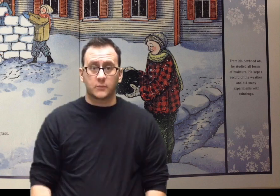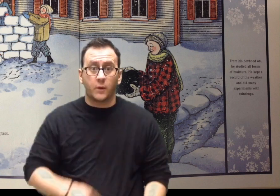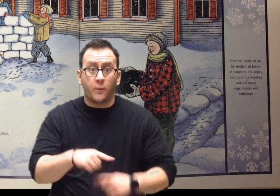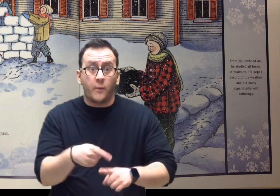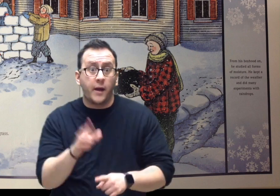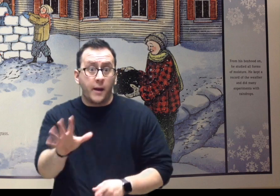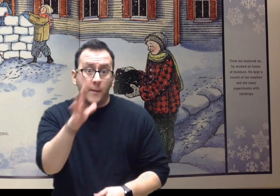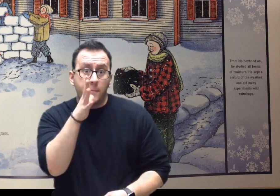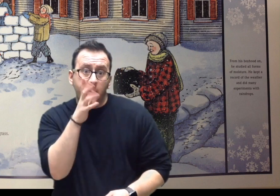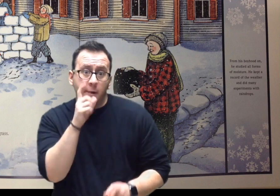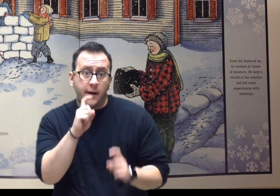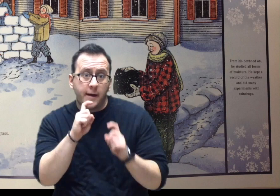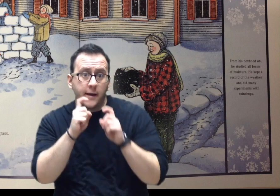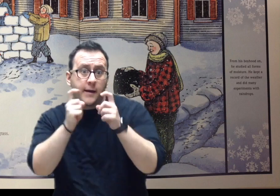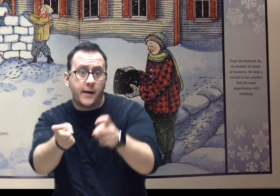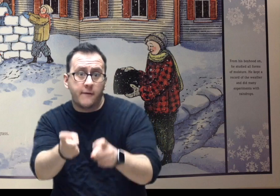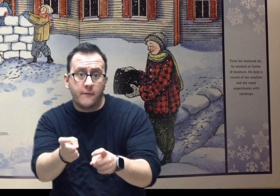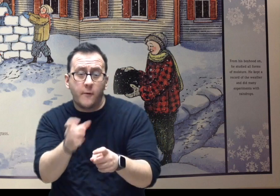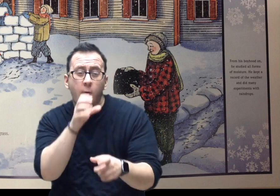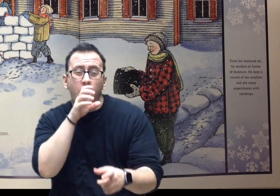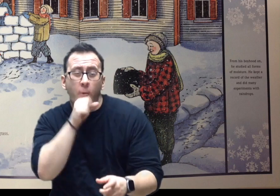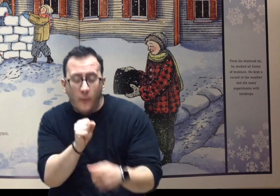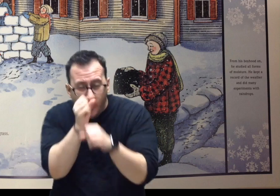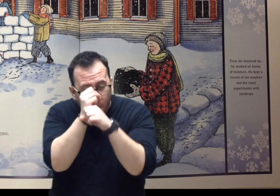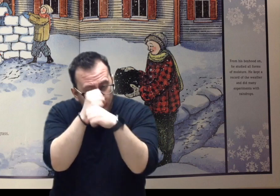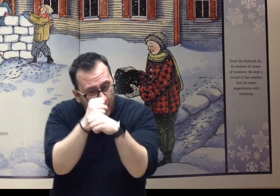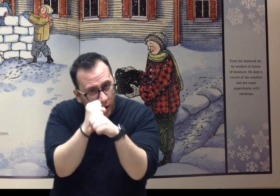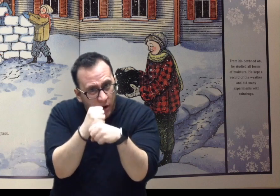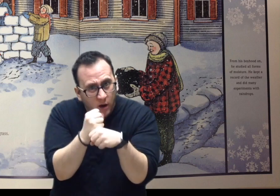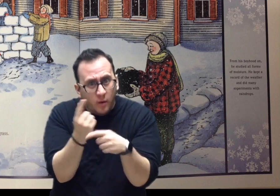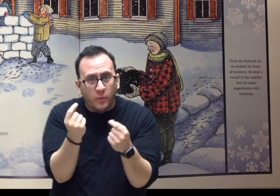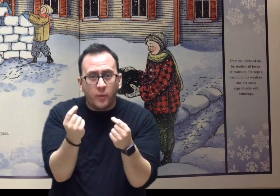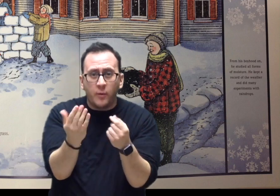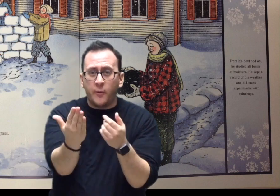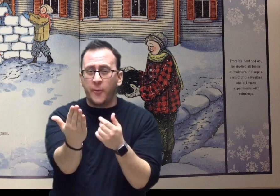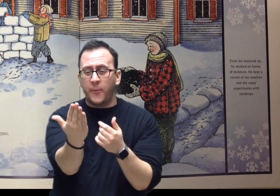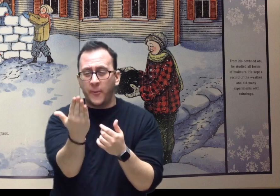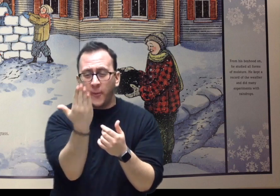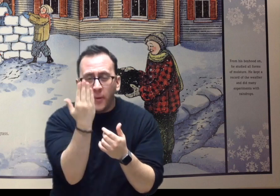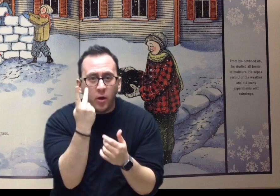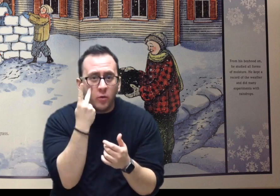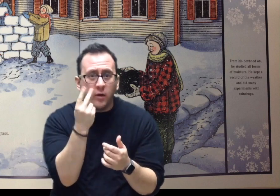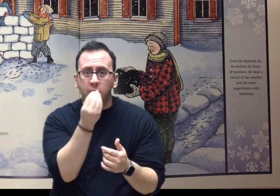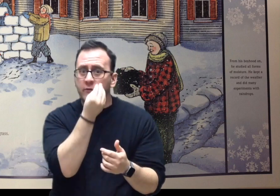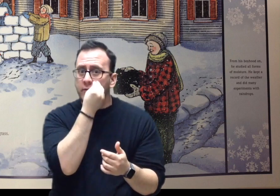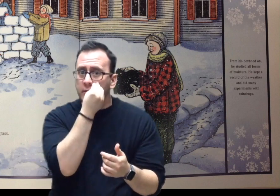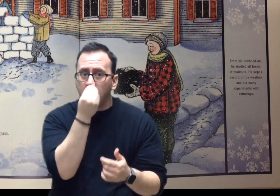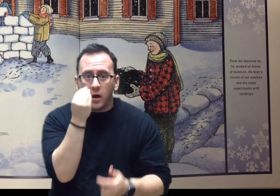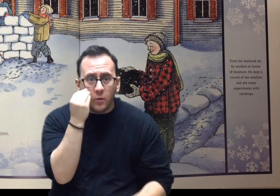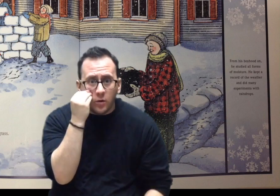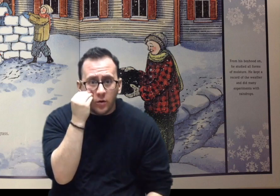Central Story: When his mother gave him an old microscope, he used it to look at flowers, raindrops, and blades of grass.